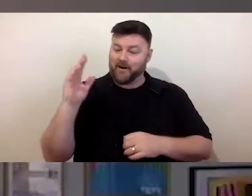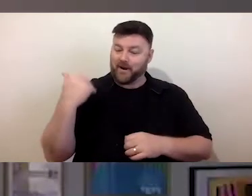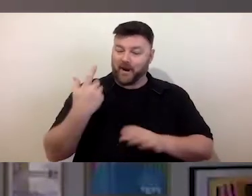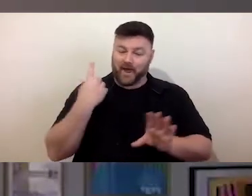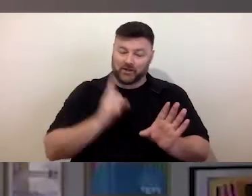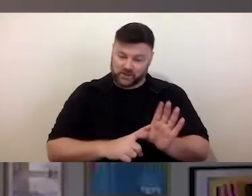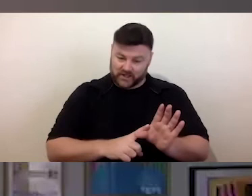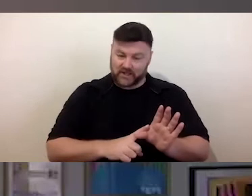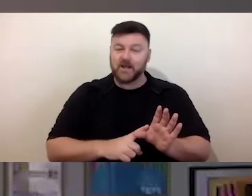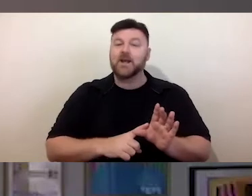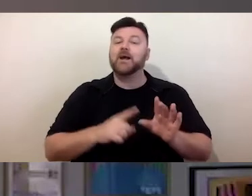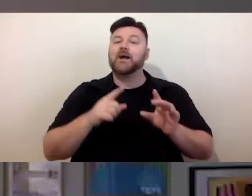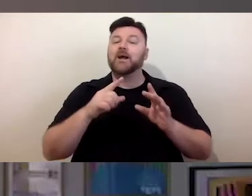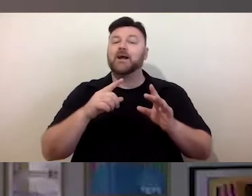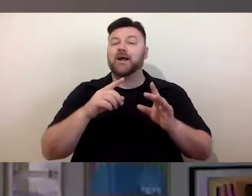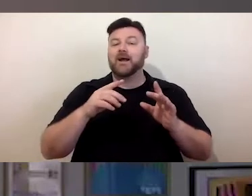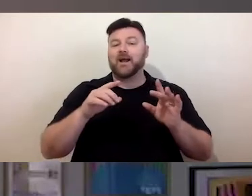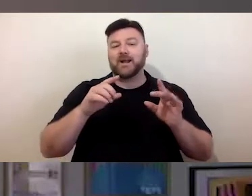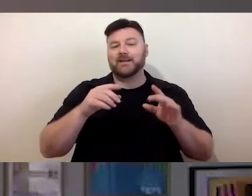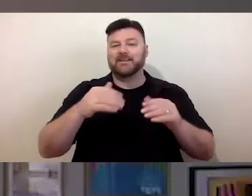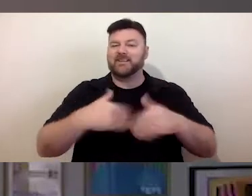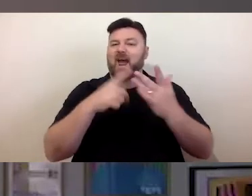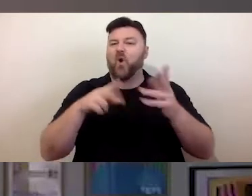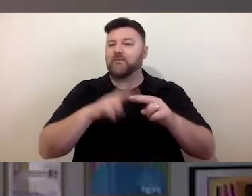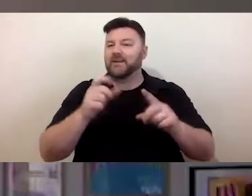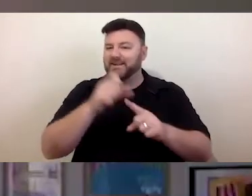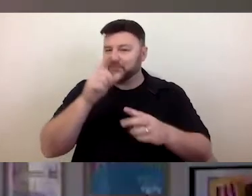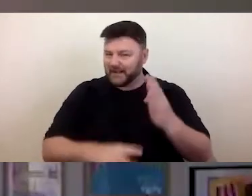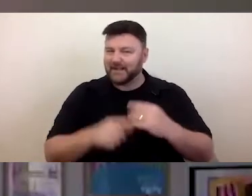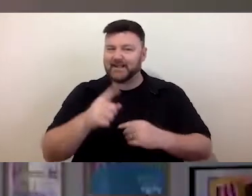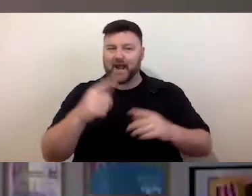National Portrait Gallery in Canberra, which was amazing to be all together at, awarding